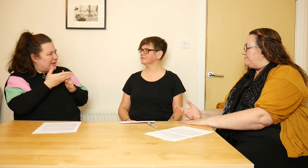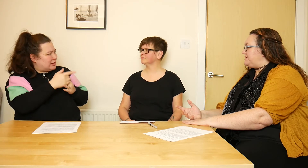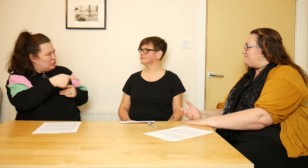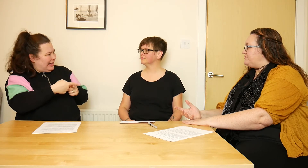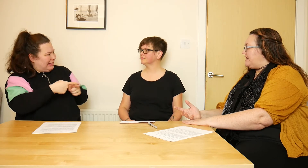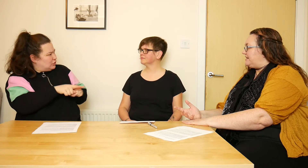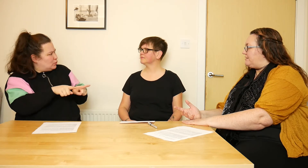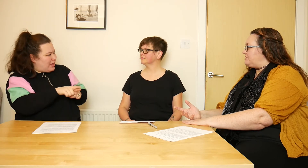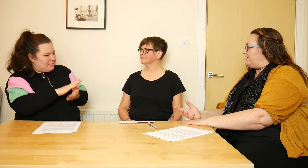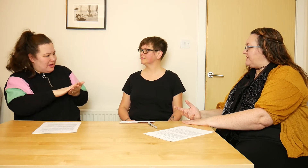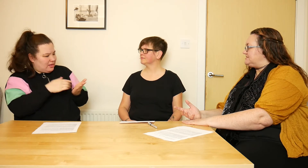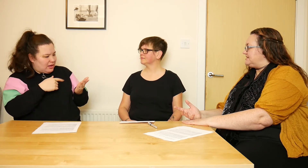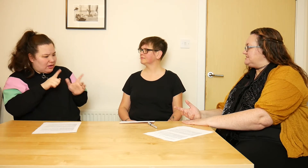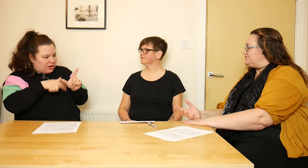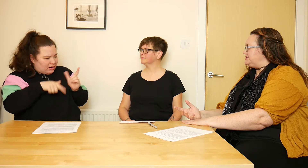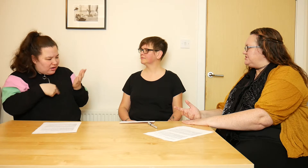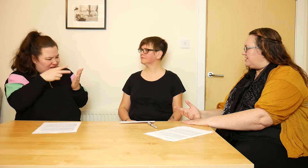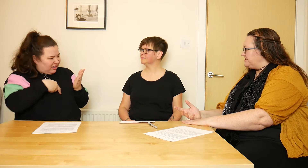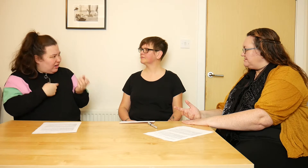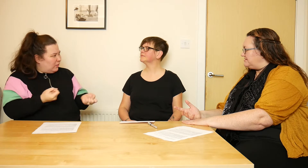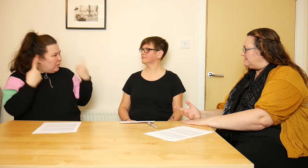But even then I wouldn't have access to the jargon